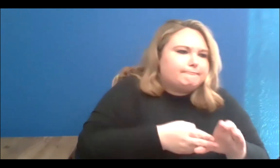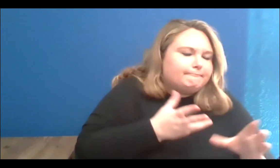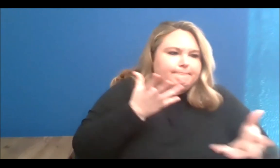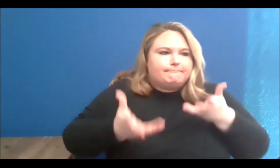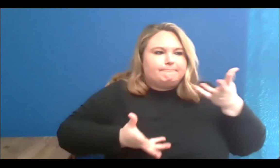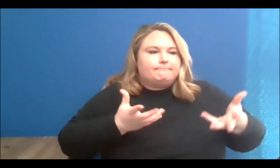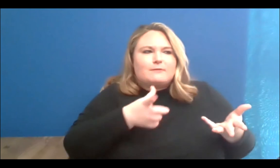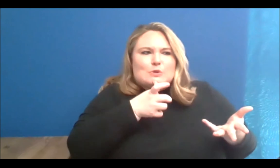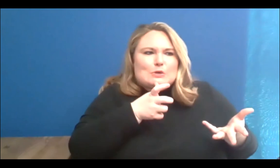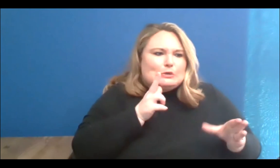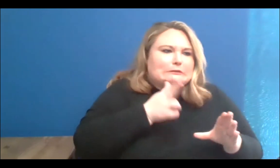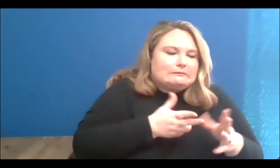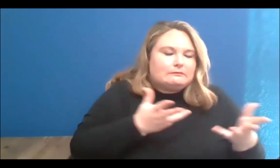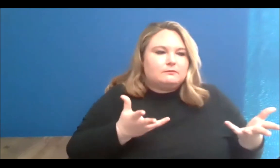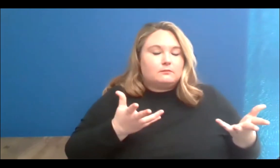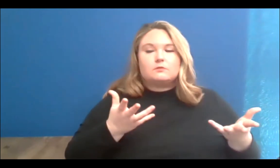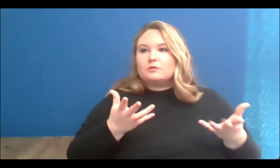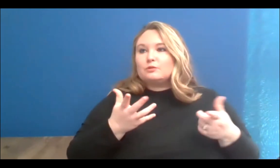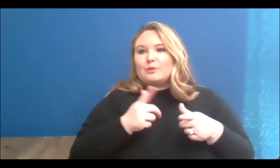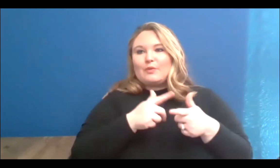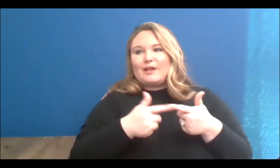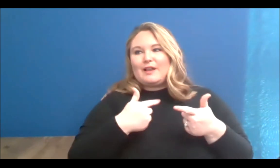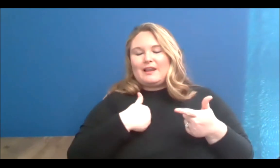that gap. And that's how I kind of started doing work under the